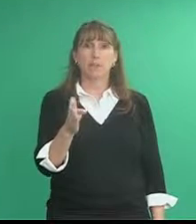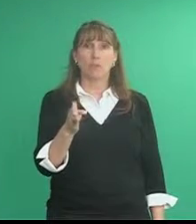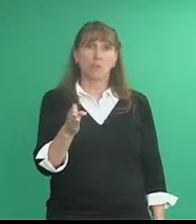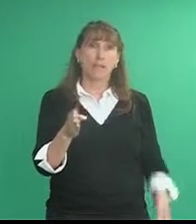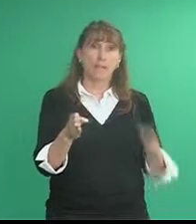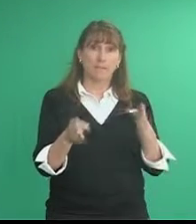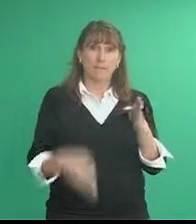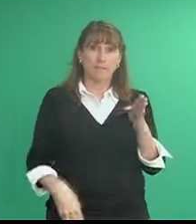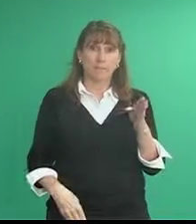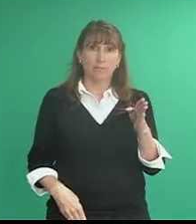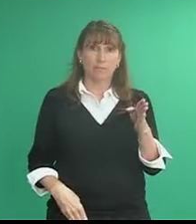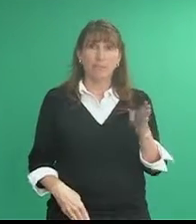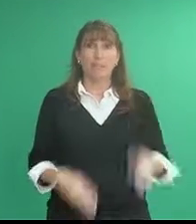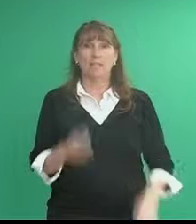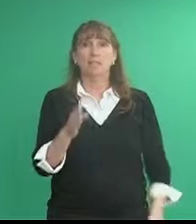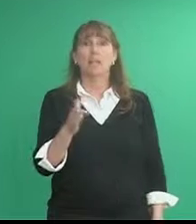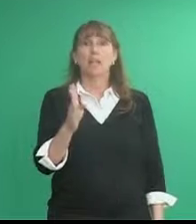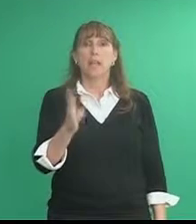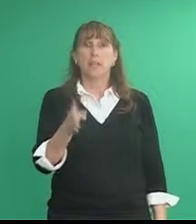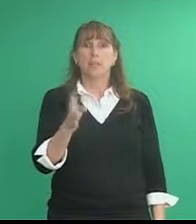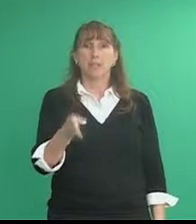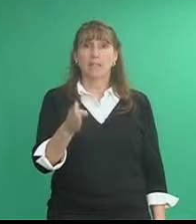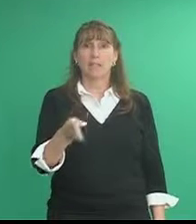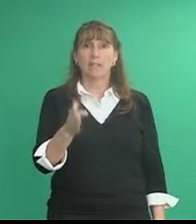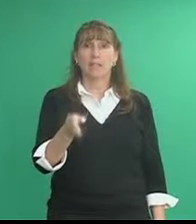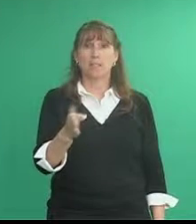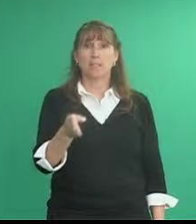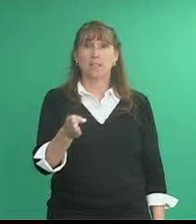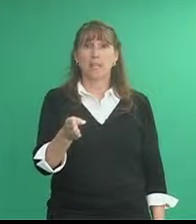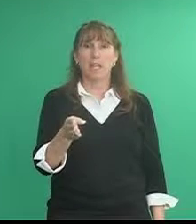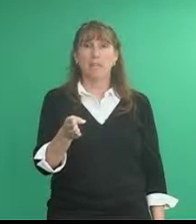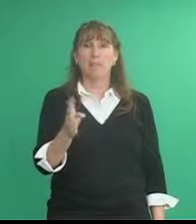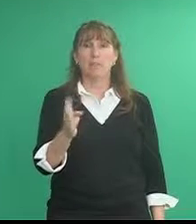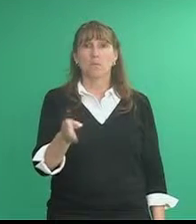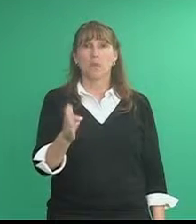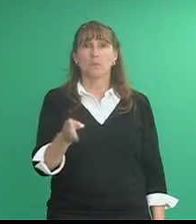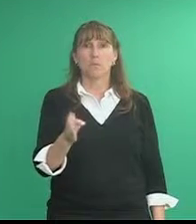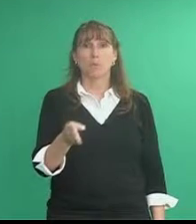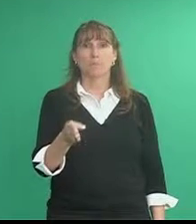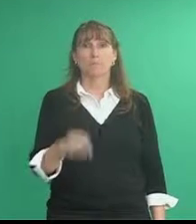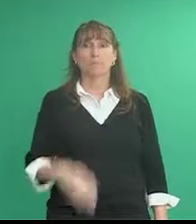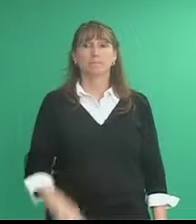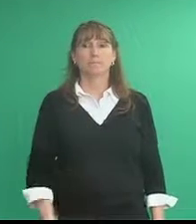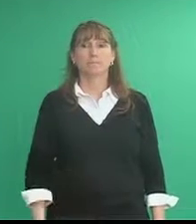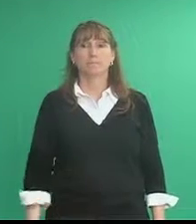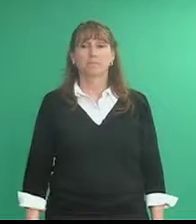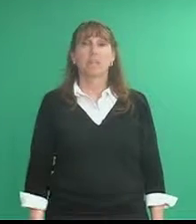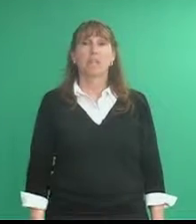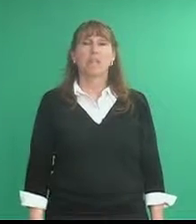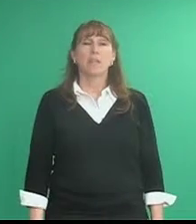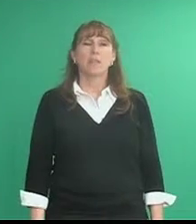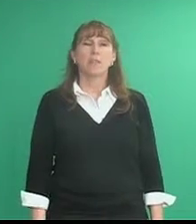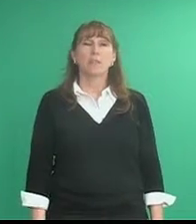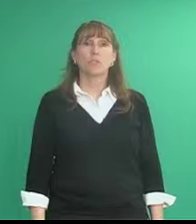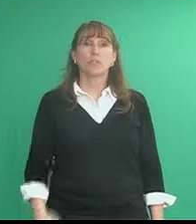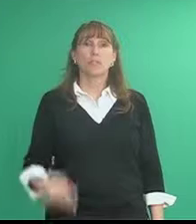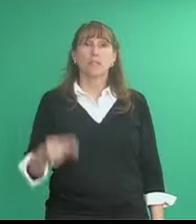or right if you're left-handed, as if you're shaking someone's hand Baltimore history